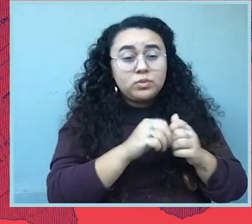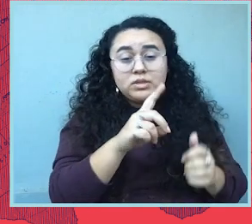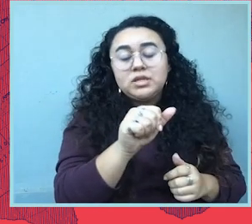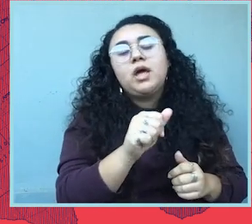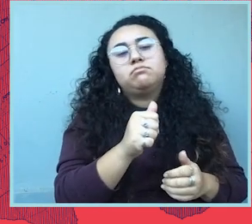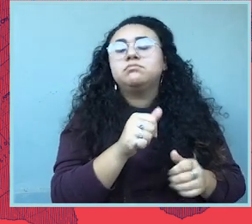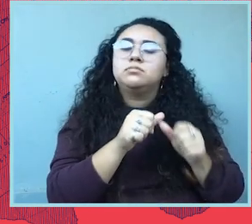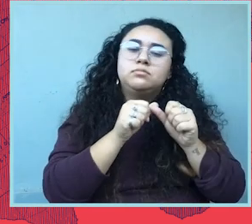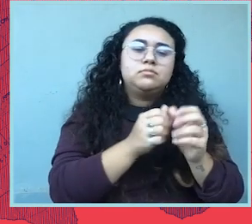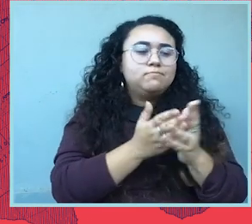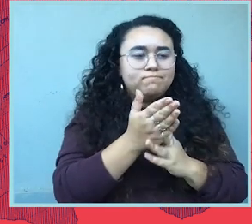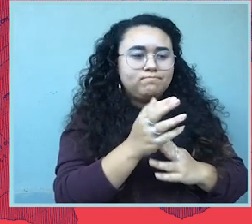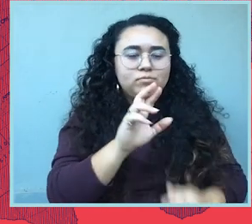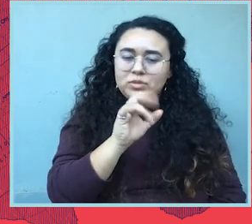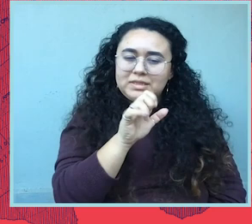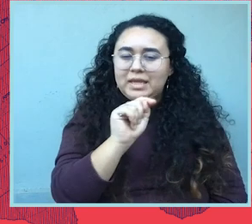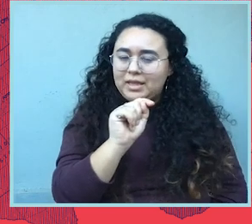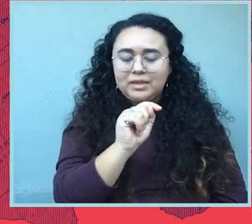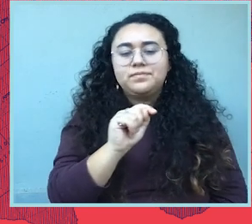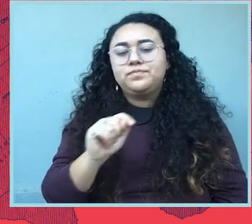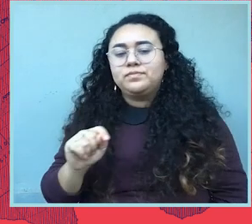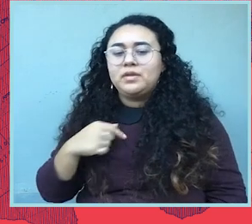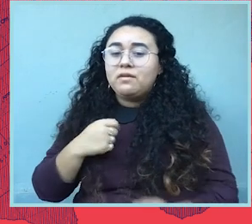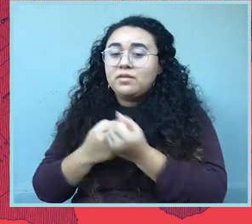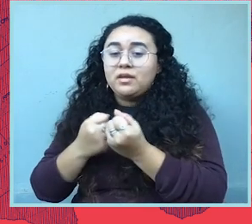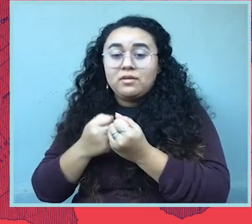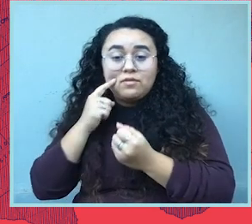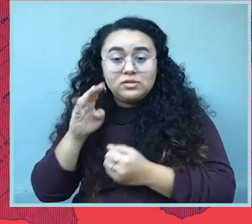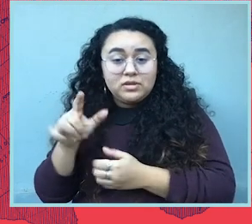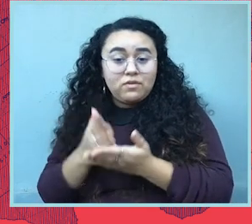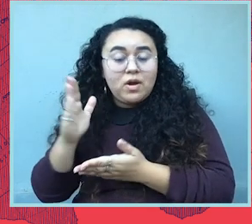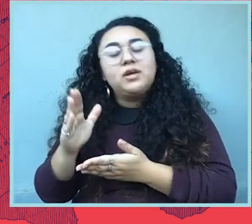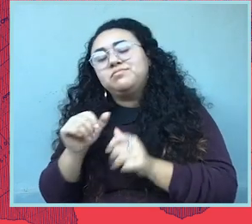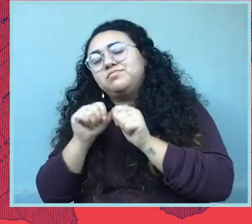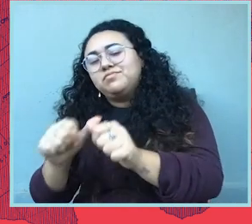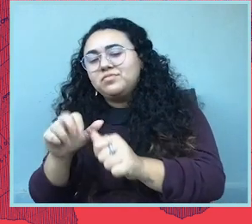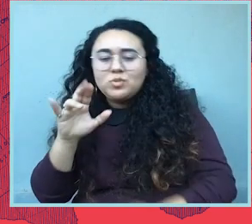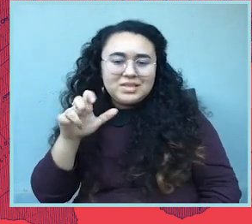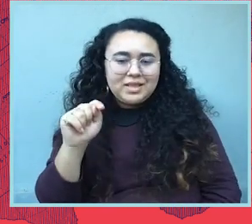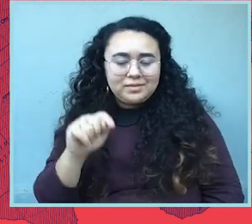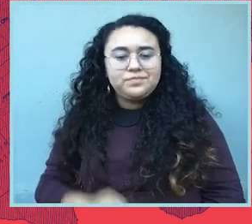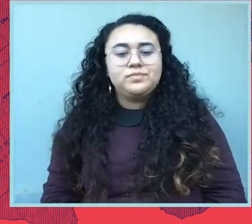And teaching students with disabilities keeps me resilient. Advocating for disability rights and accessibility keeps me resilient.